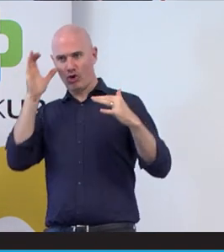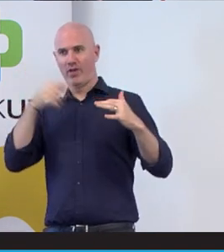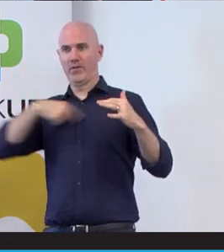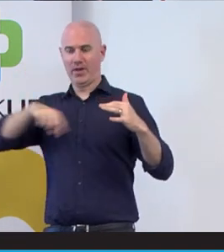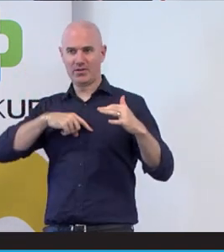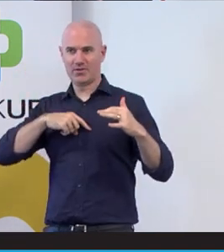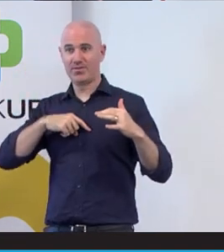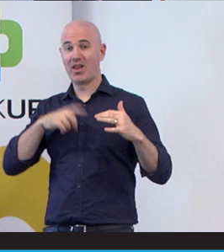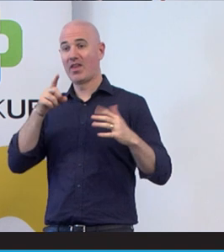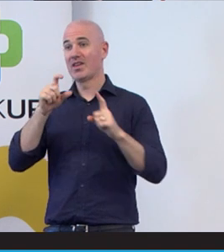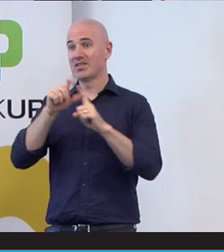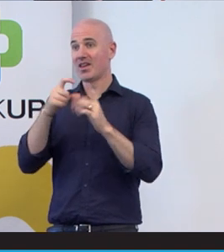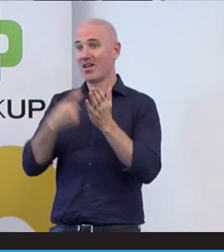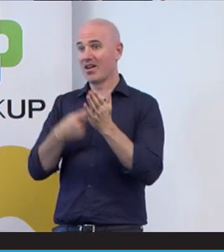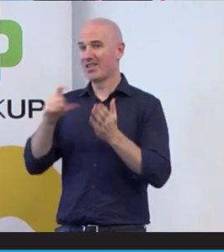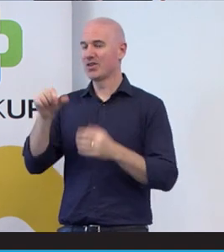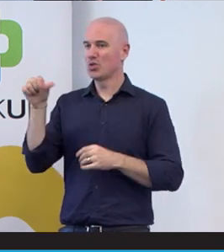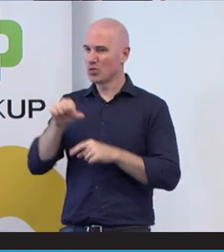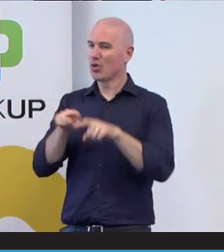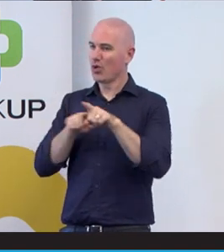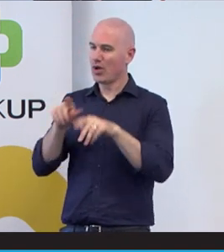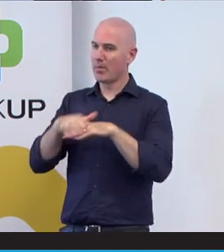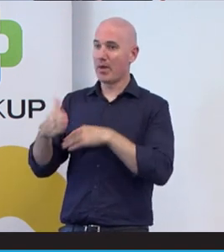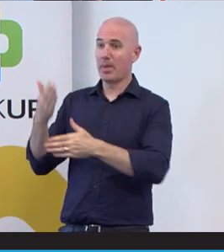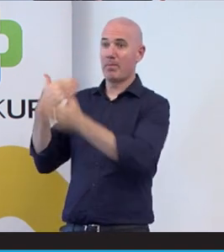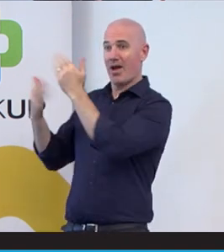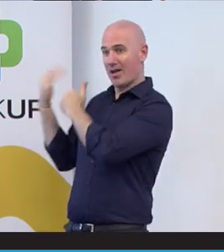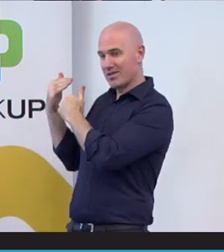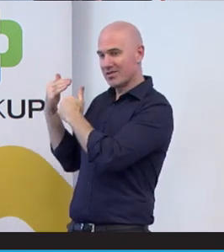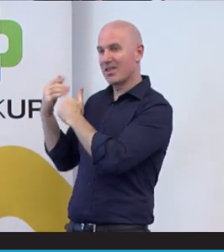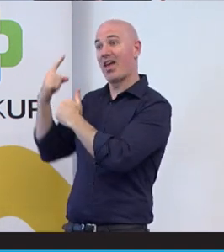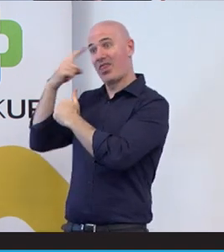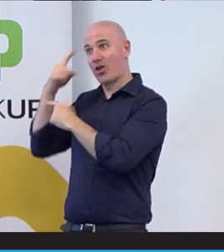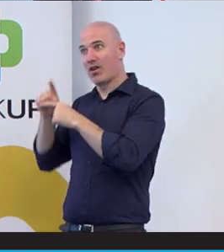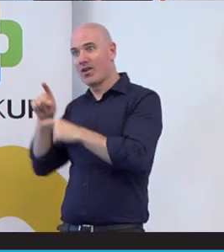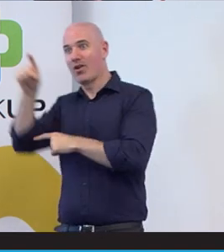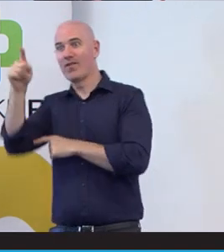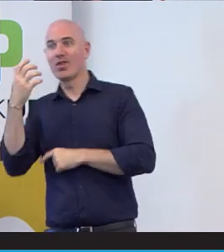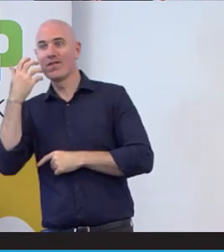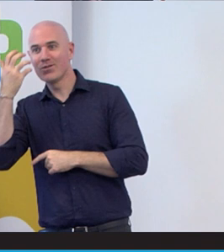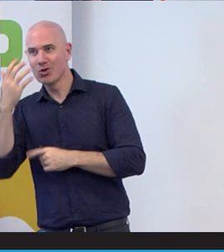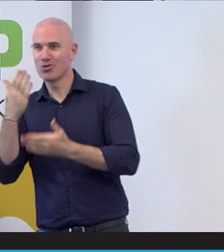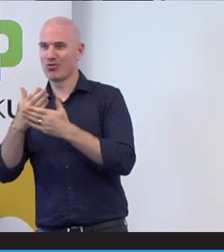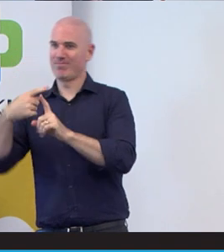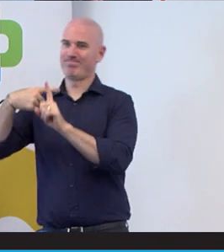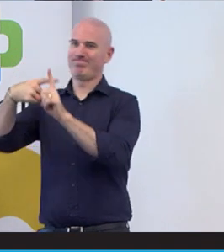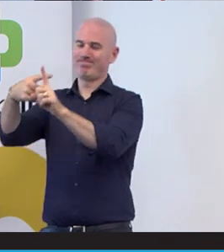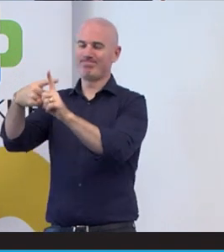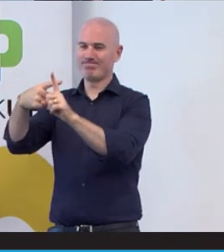help learn about the past and look at the bright future, the people with disability, deserve a good quality of life deserve to be valued in Australia.